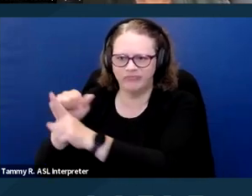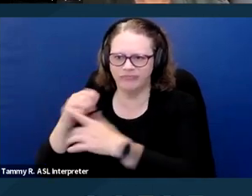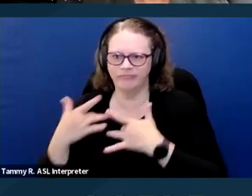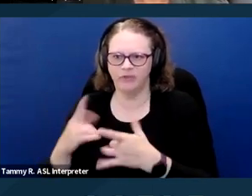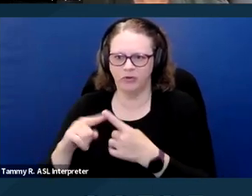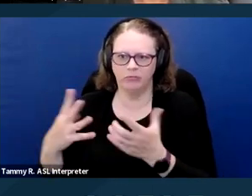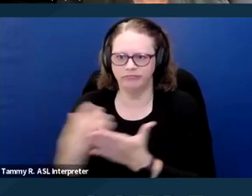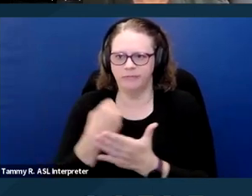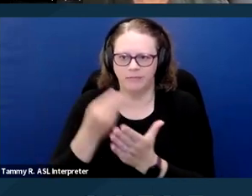Next page please.